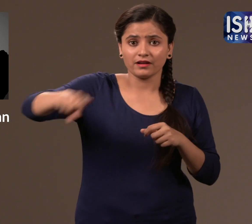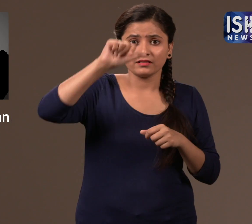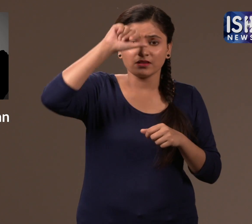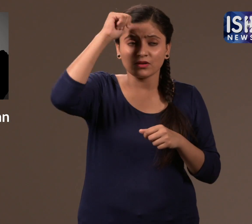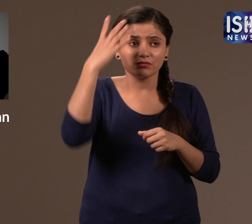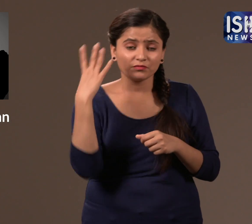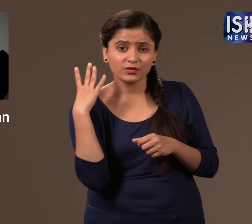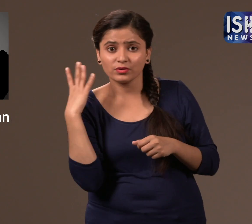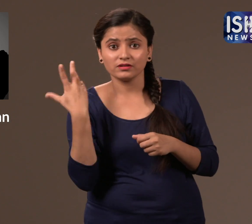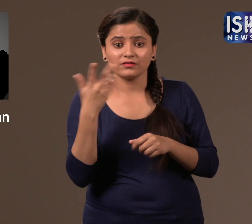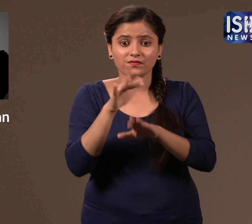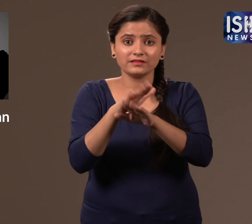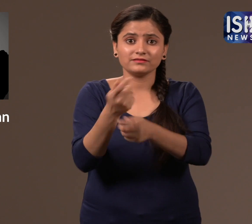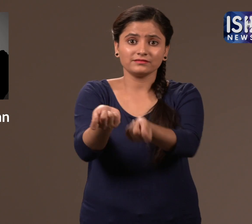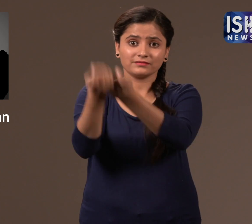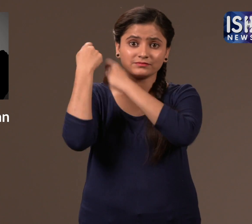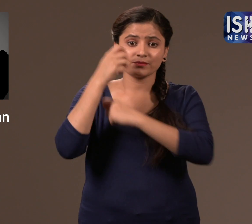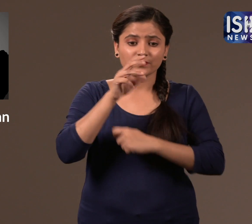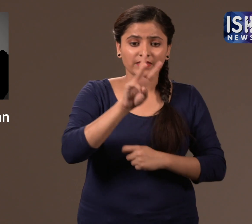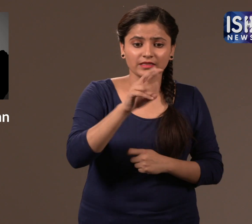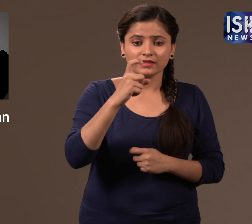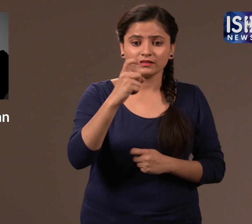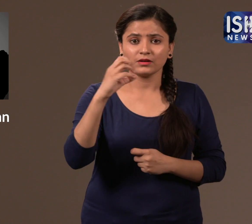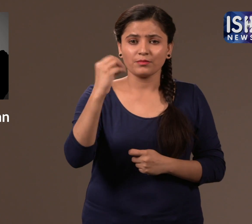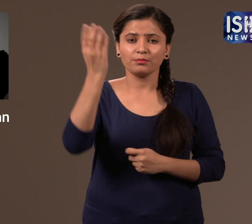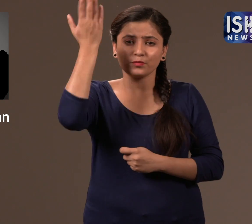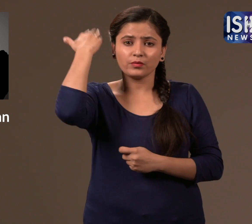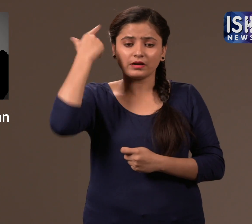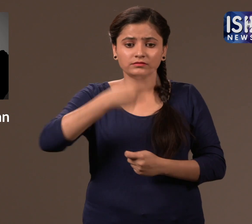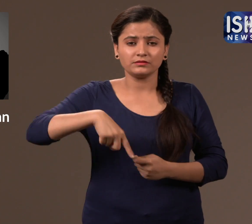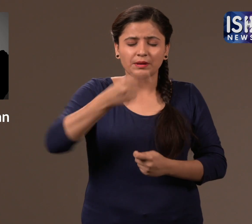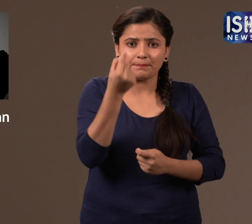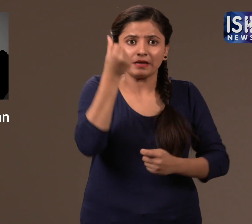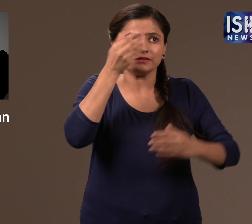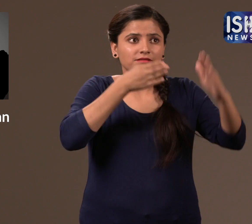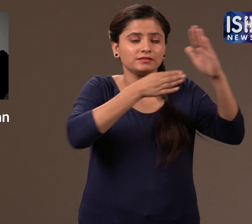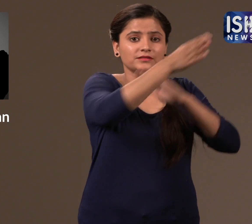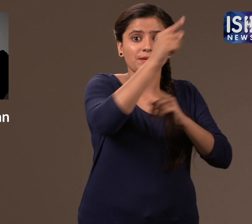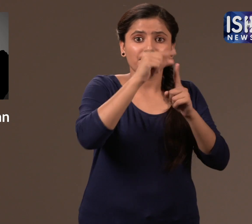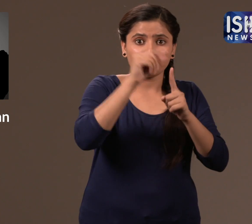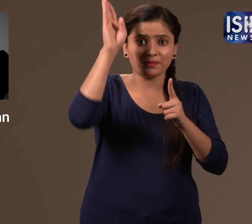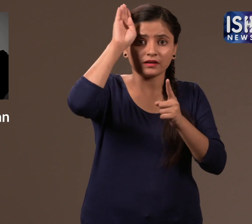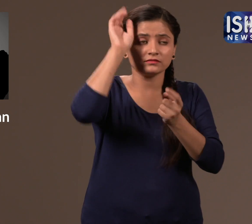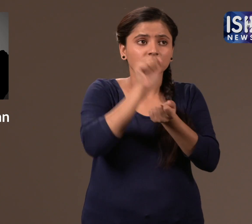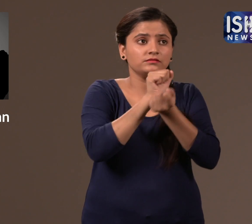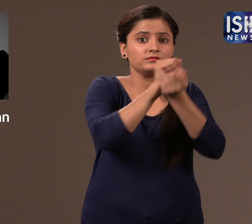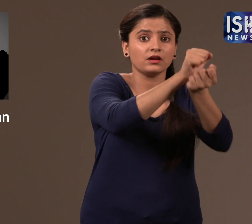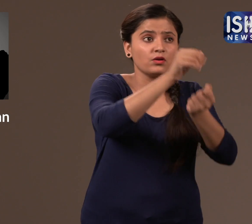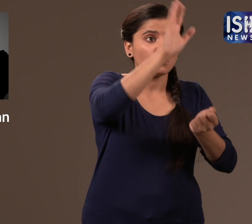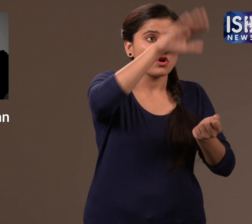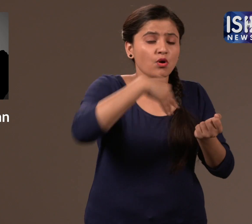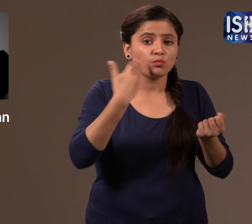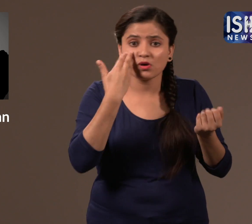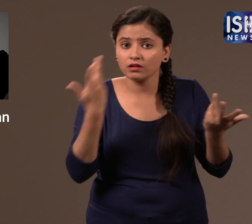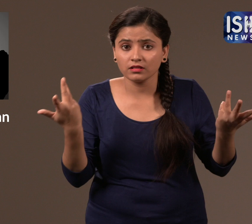India is eager to bring back 370 fishermen who are in the Pakistani jails.